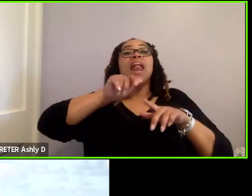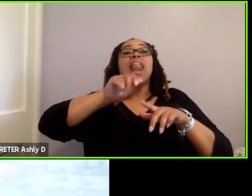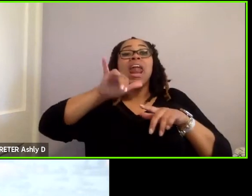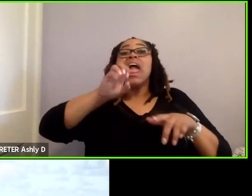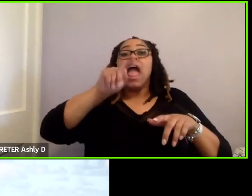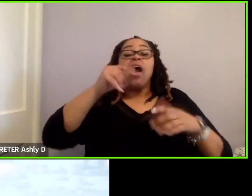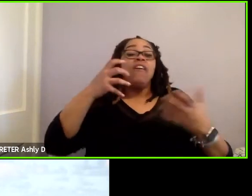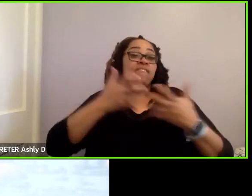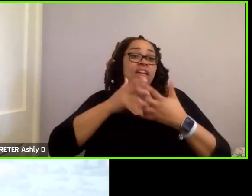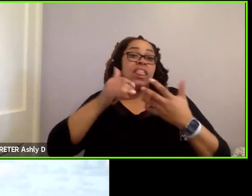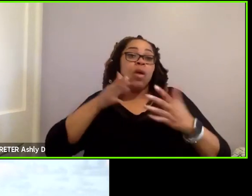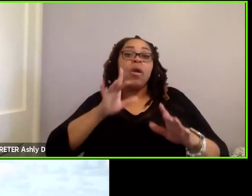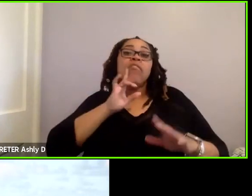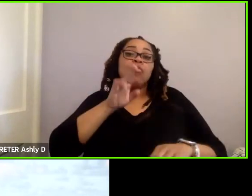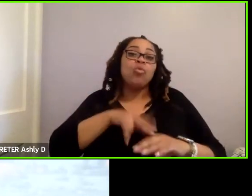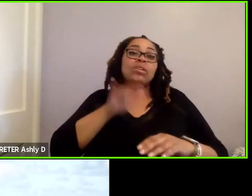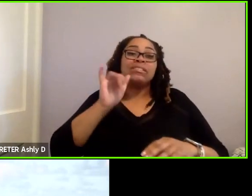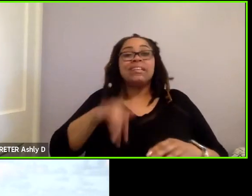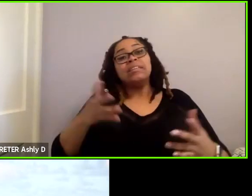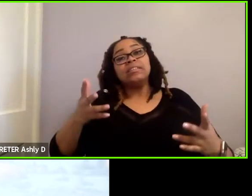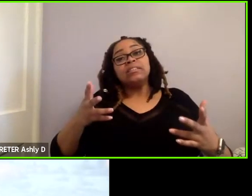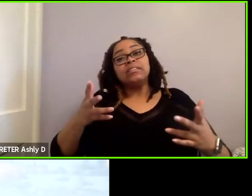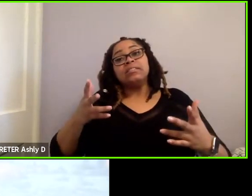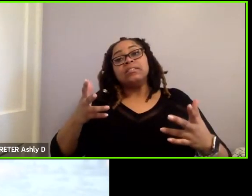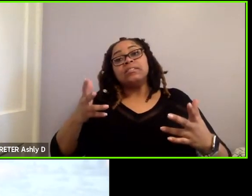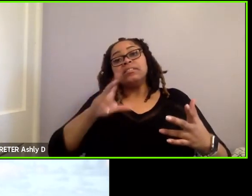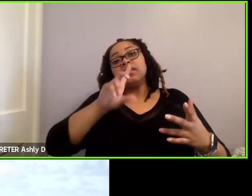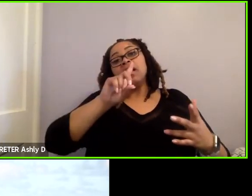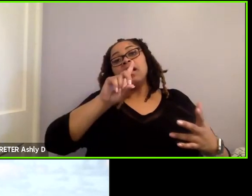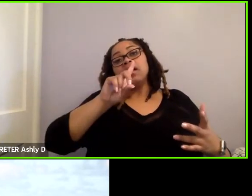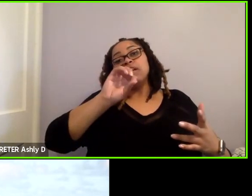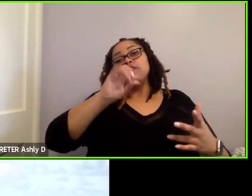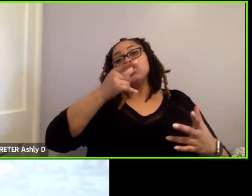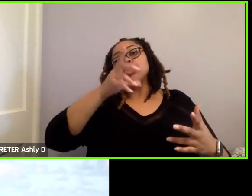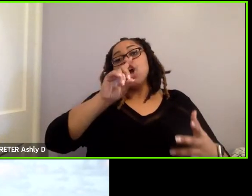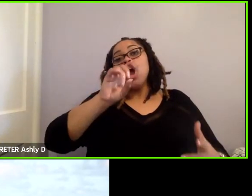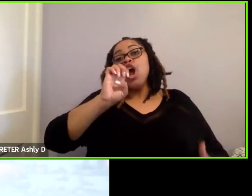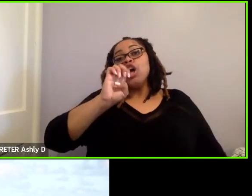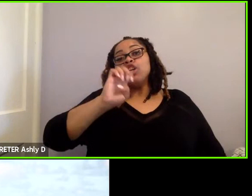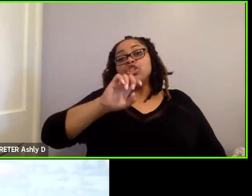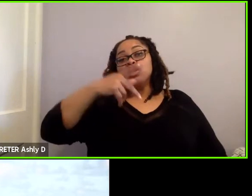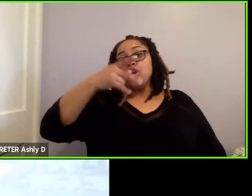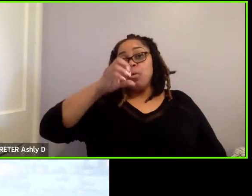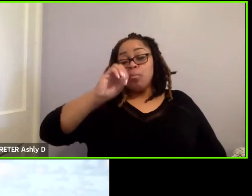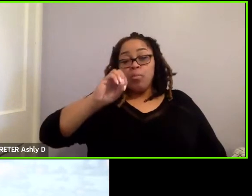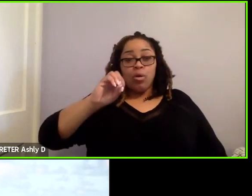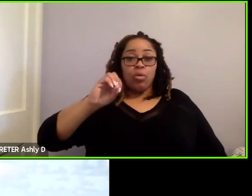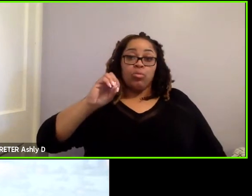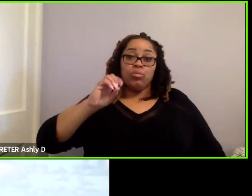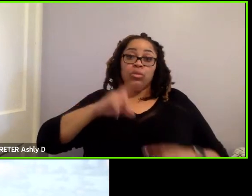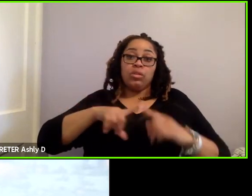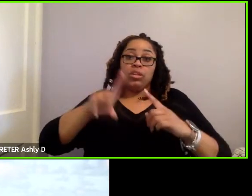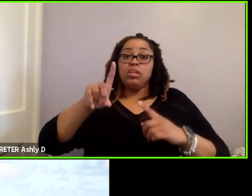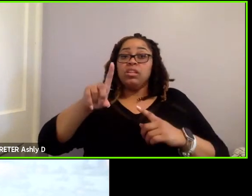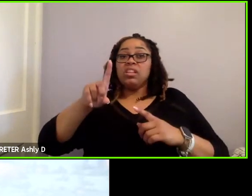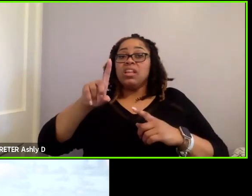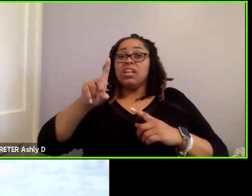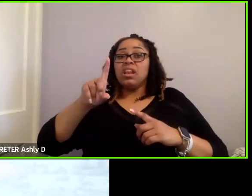that is in a Dodge Promaster size vehicle. And the Locomotors that Ollie has stated probably